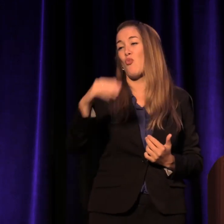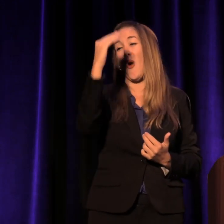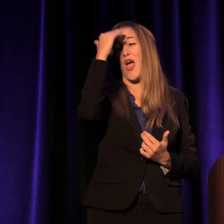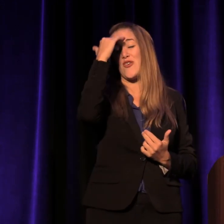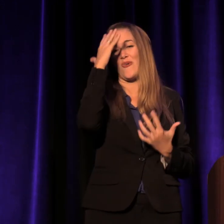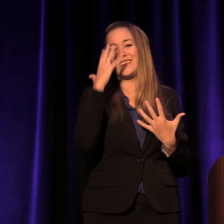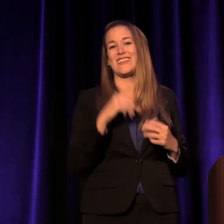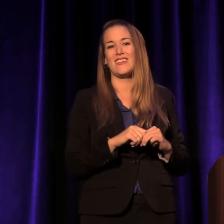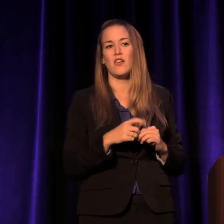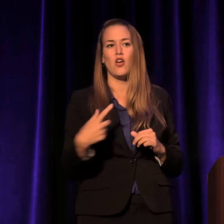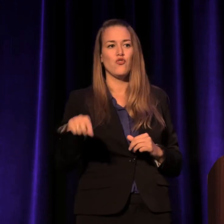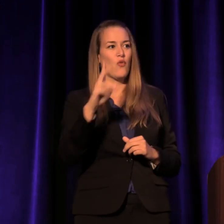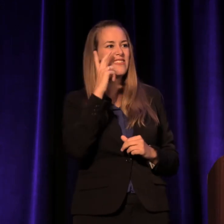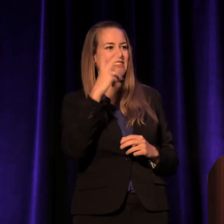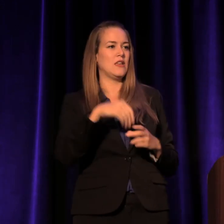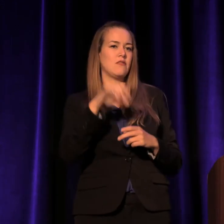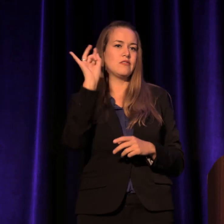you've seen it in crappy movies.